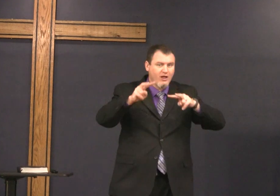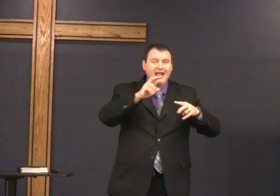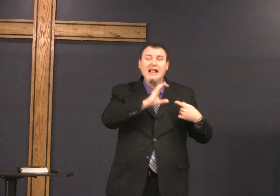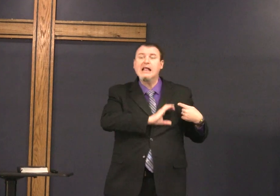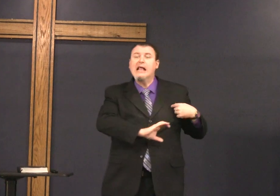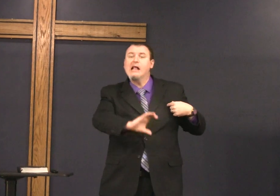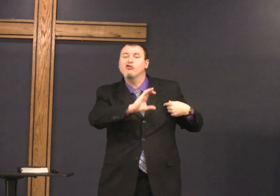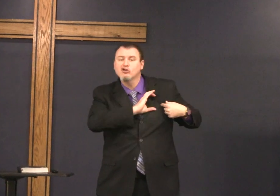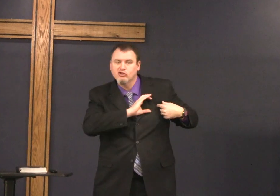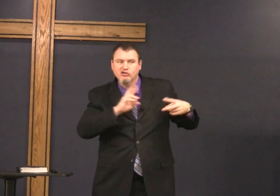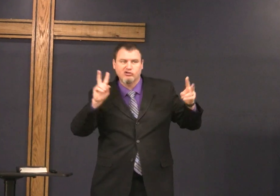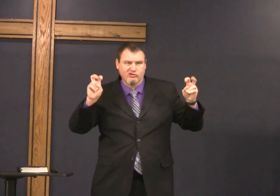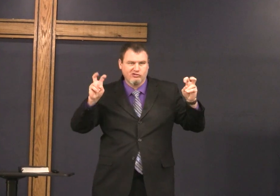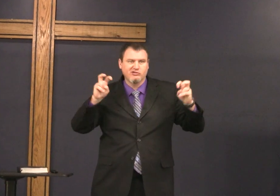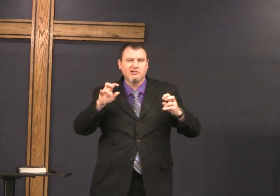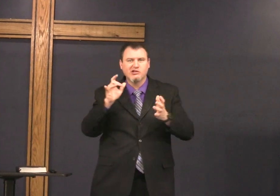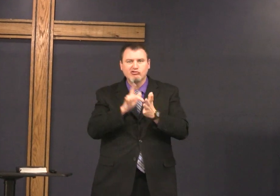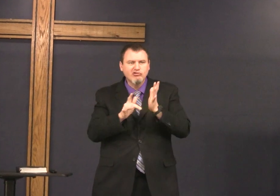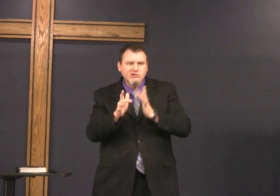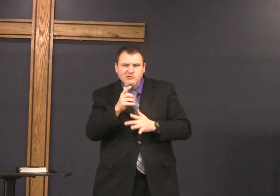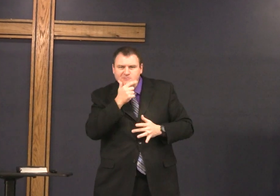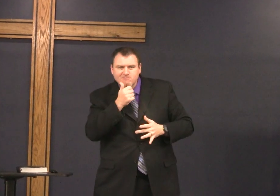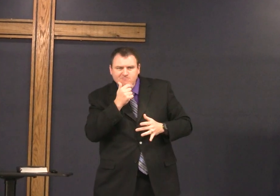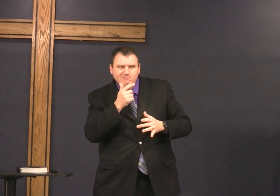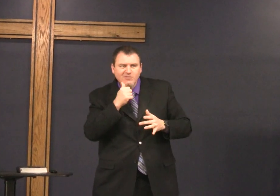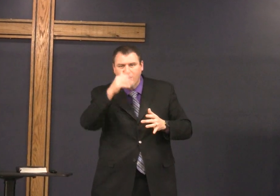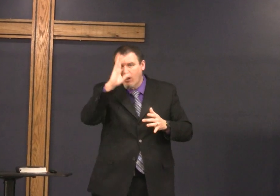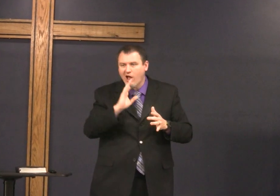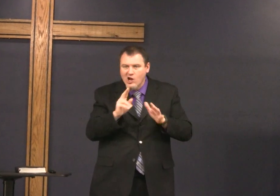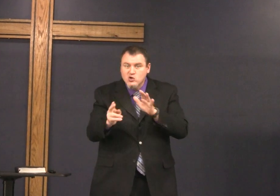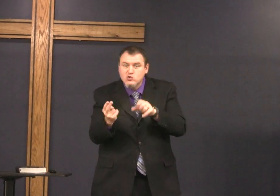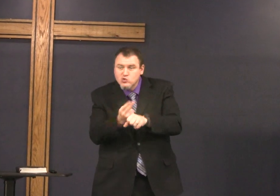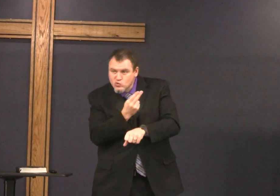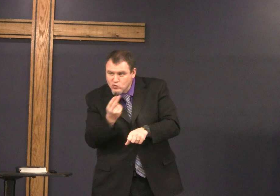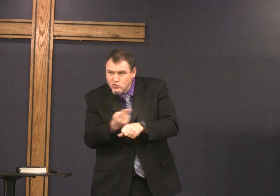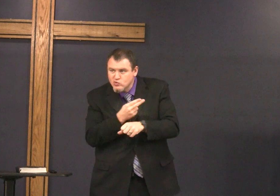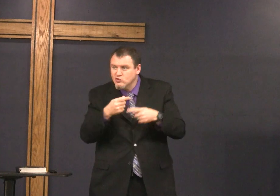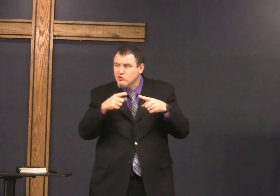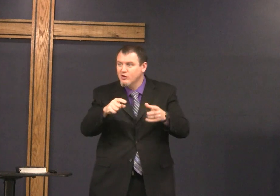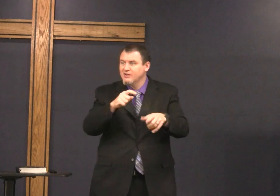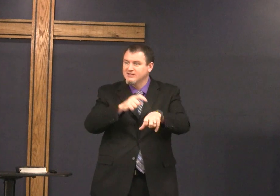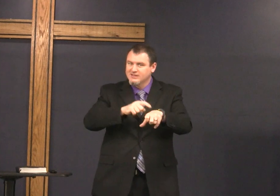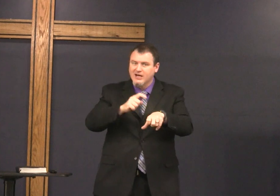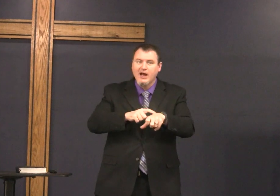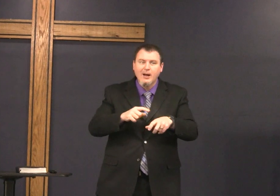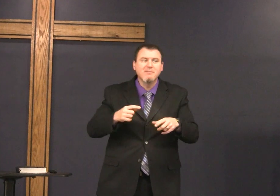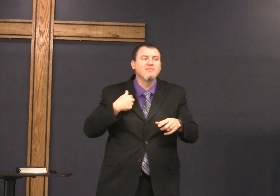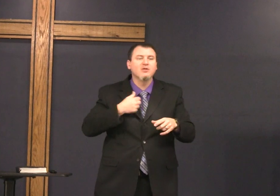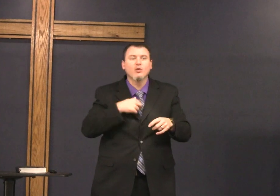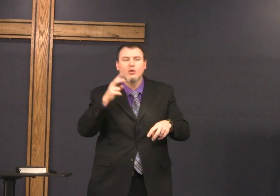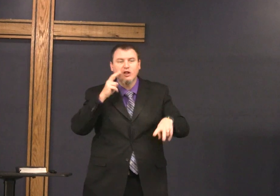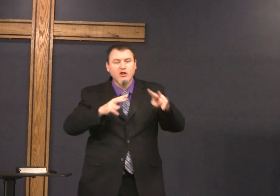we're looking at the character of Jesus and uh